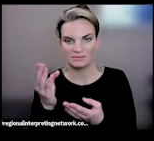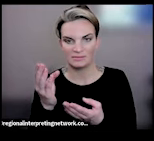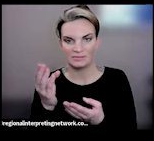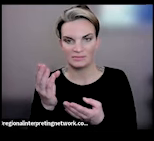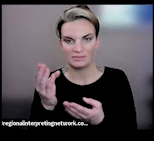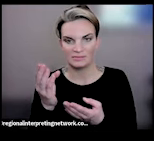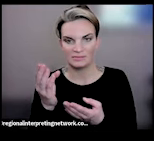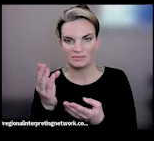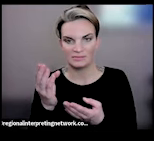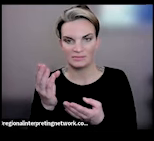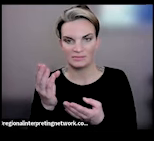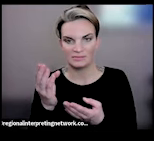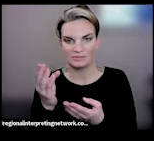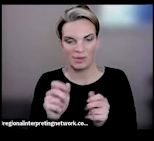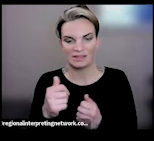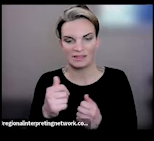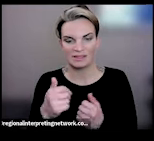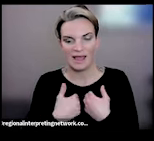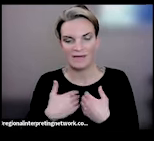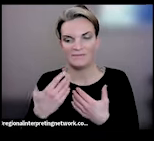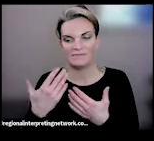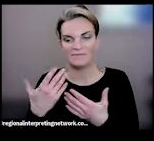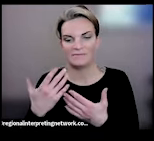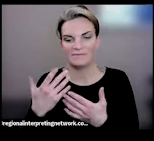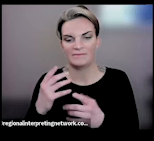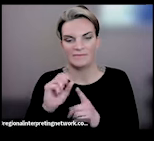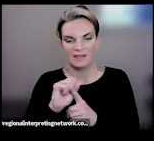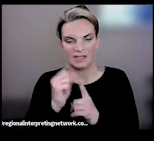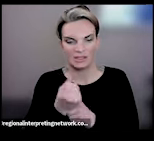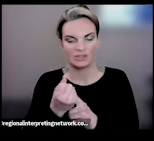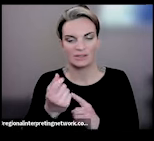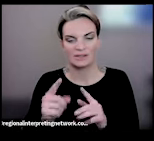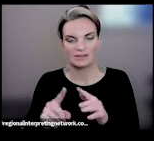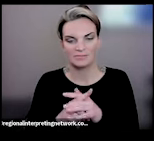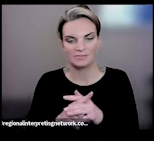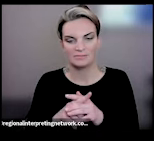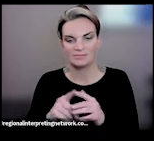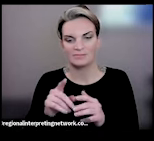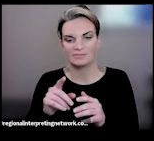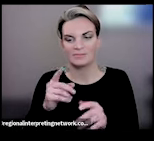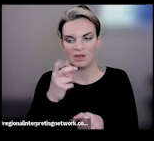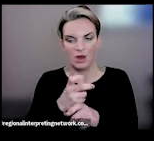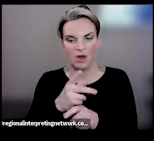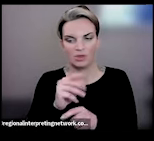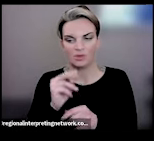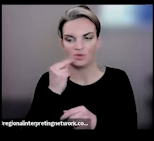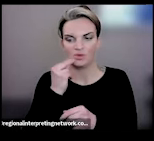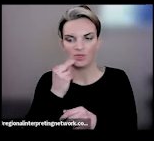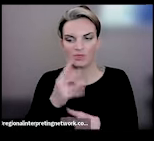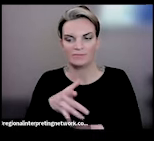disabilities have conditions or genetics that impact ability to extract nutrients from food